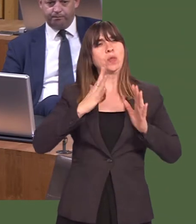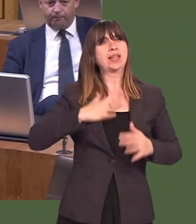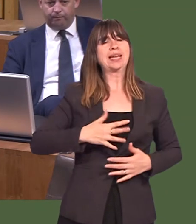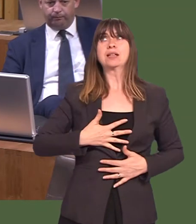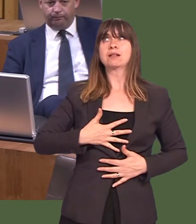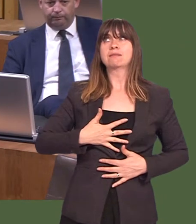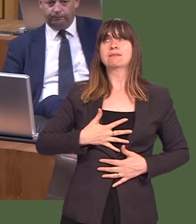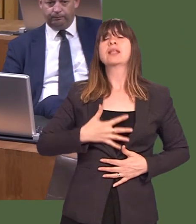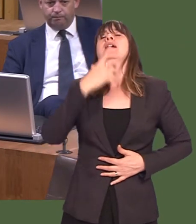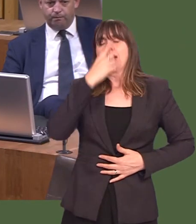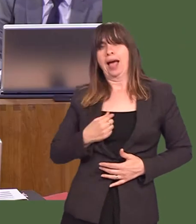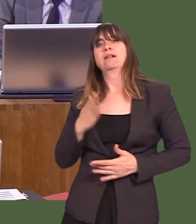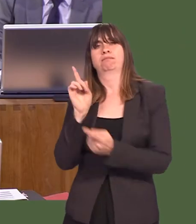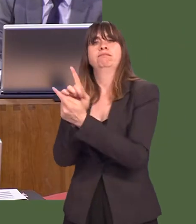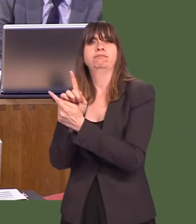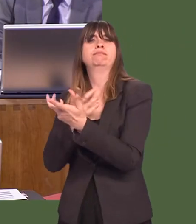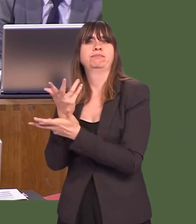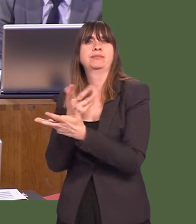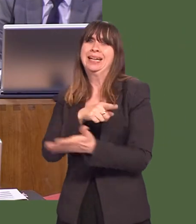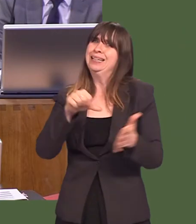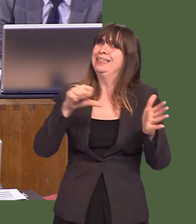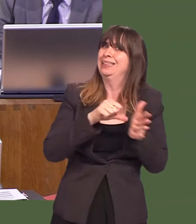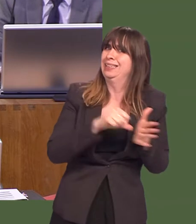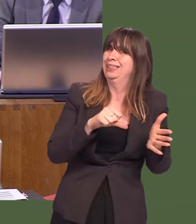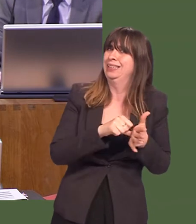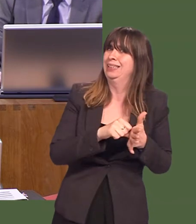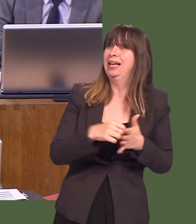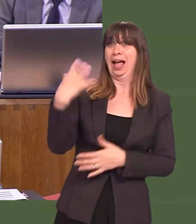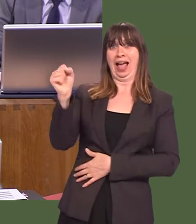feel able to go and see that counsellor. And thatís a more difficult nut to crack.